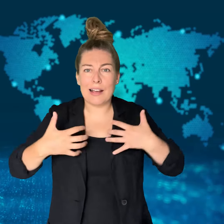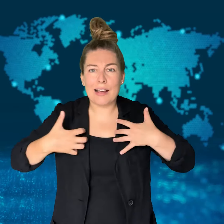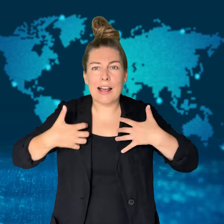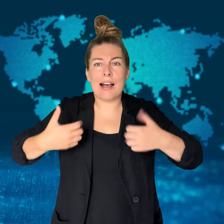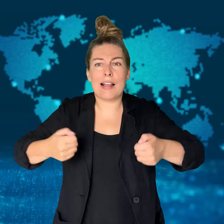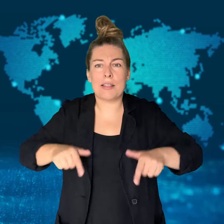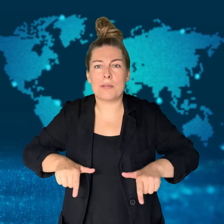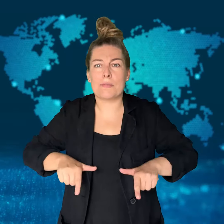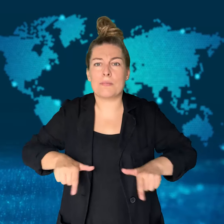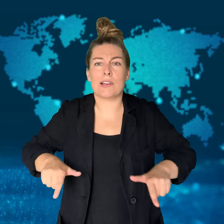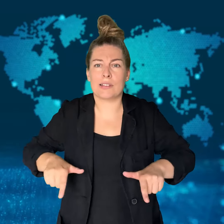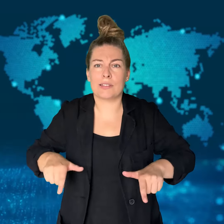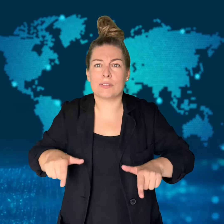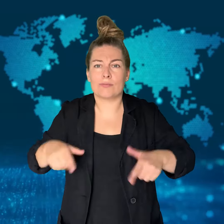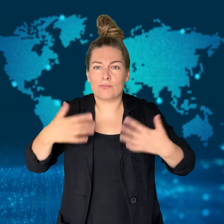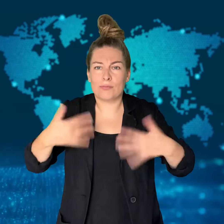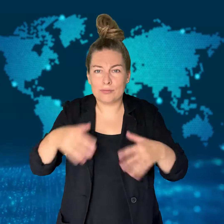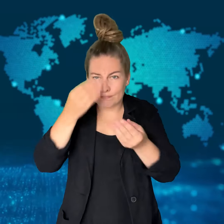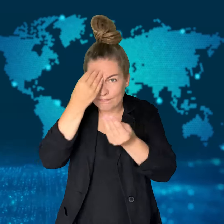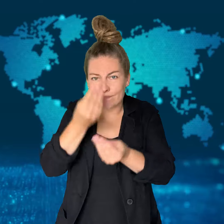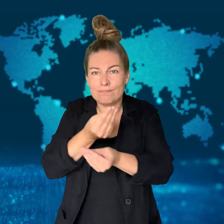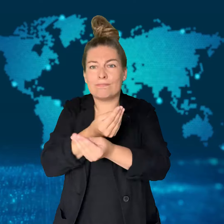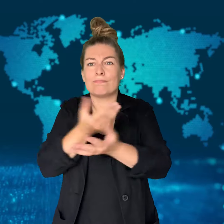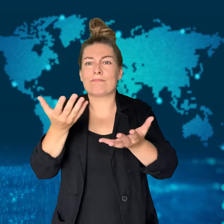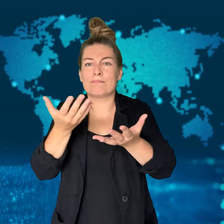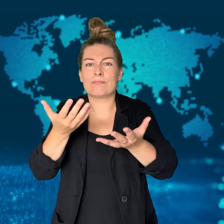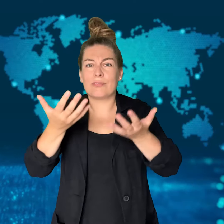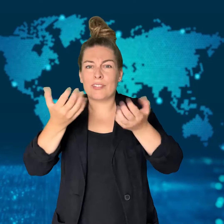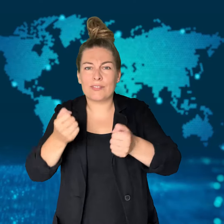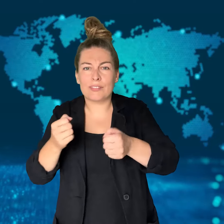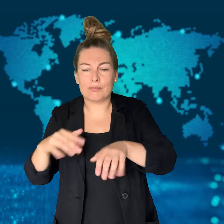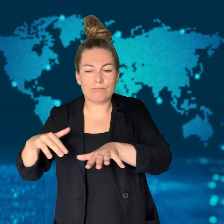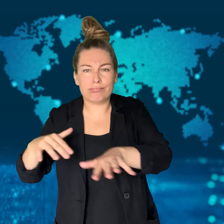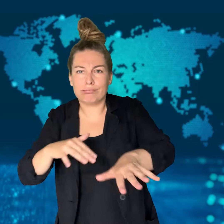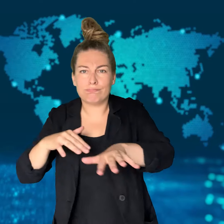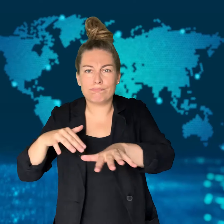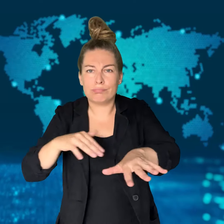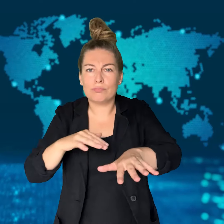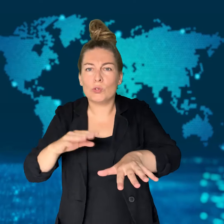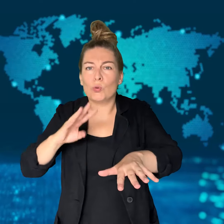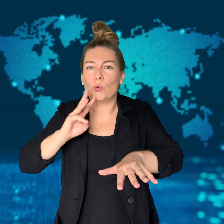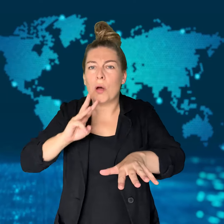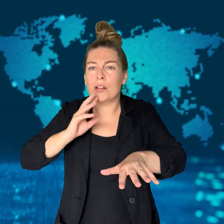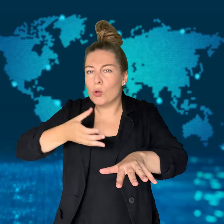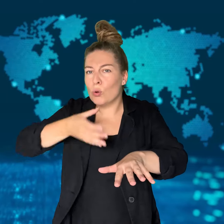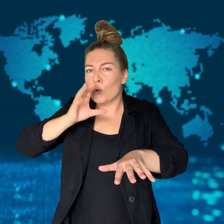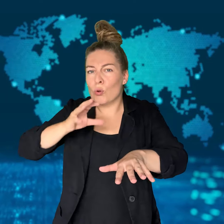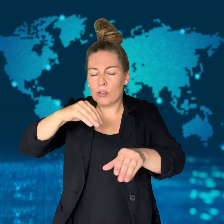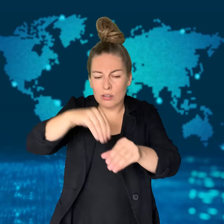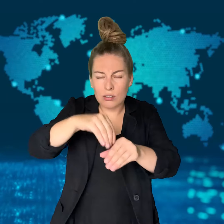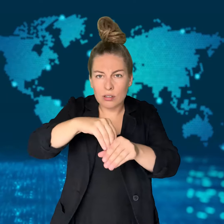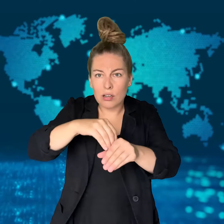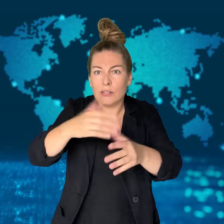This illustrates the tension within Israeli leaders themselves.